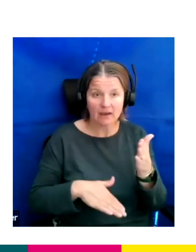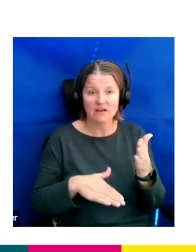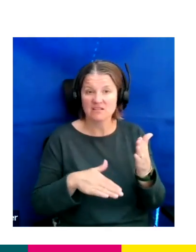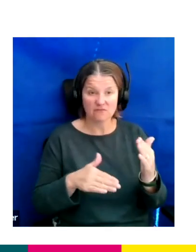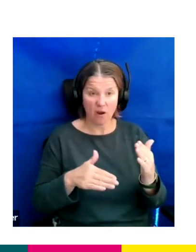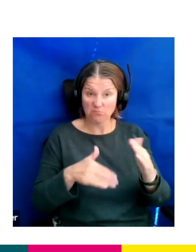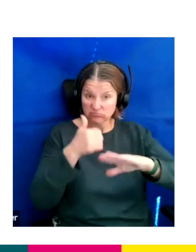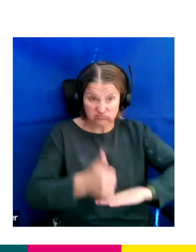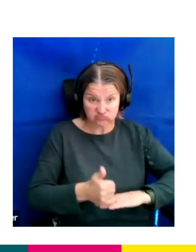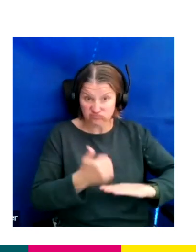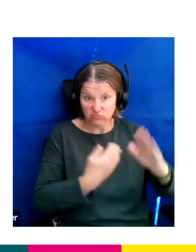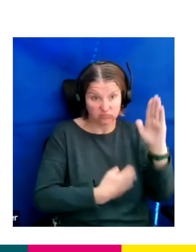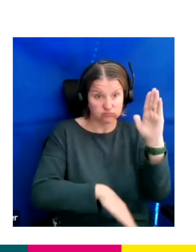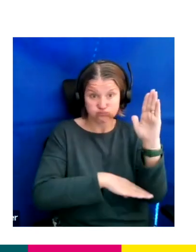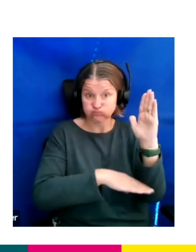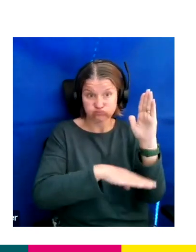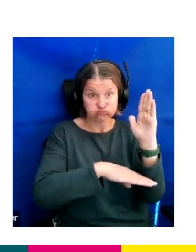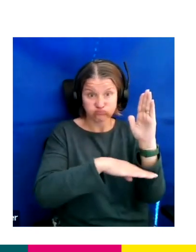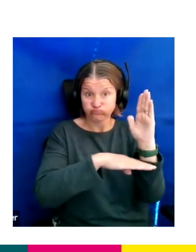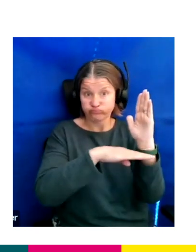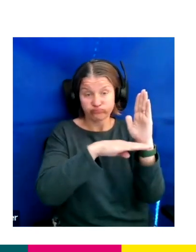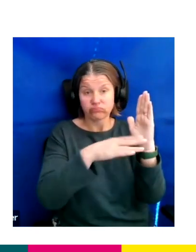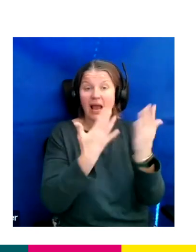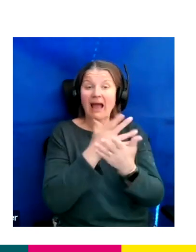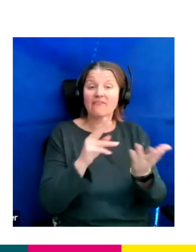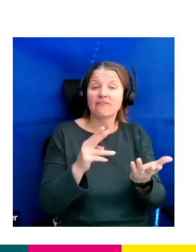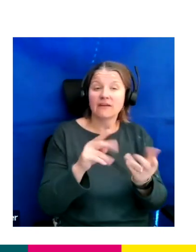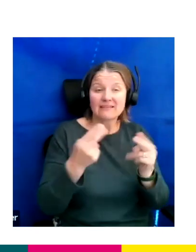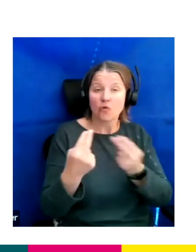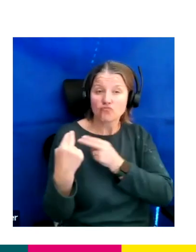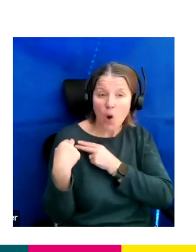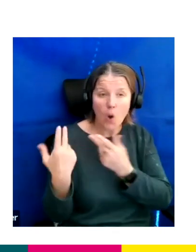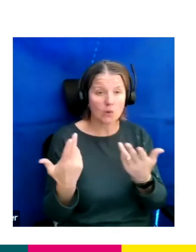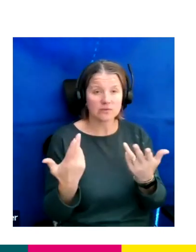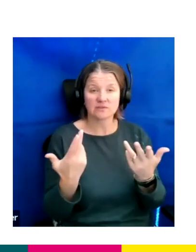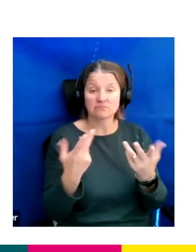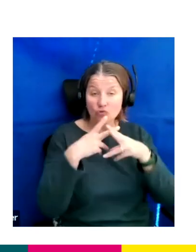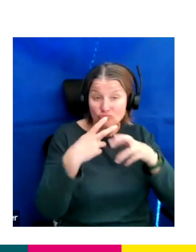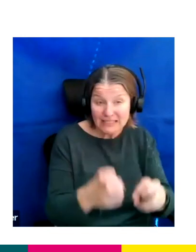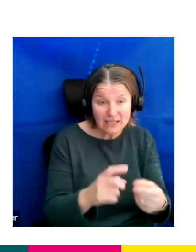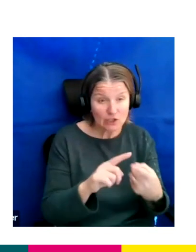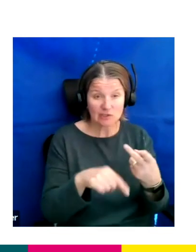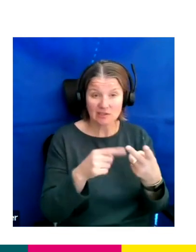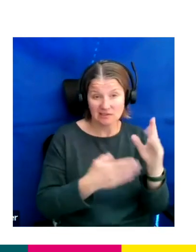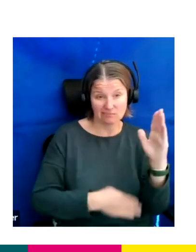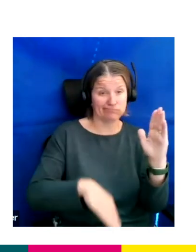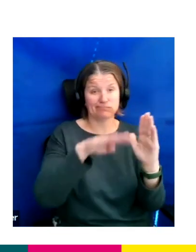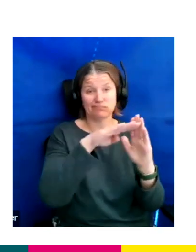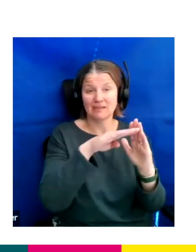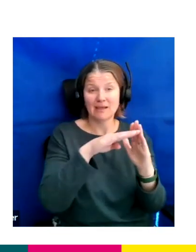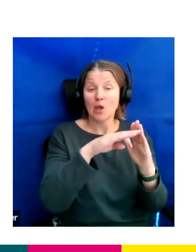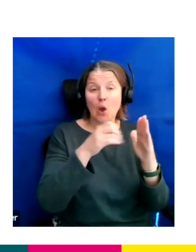and we crew up all of our roles from Researchers up to producers and then executive producers.